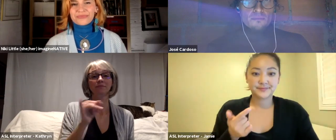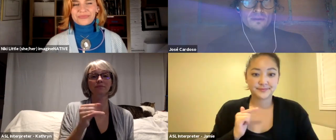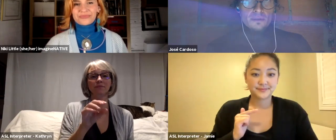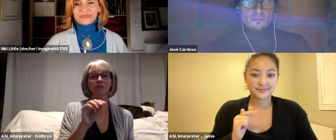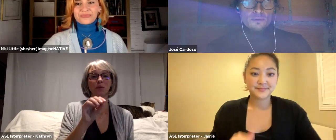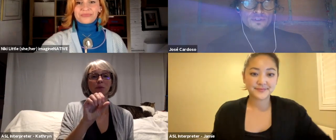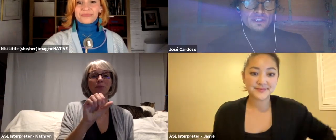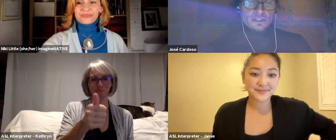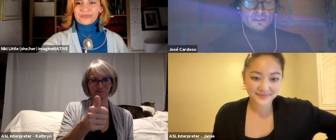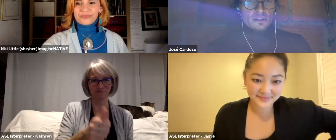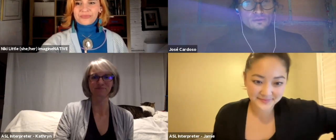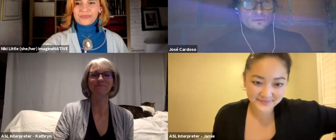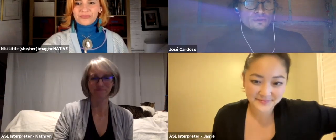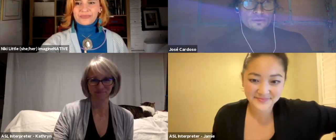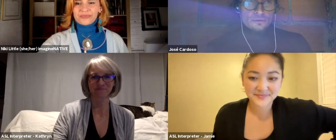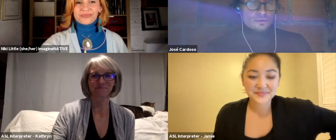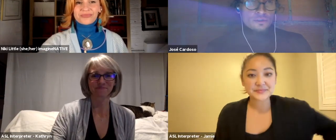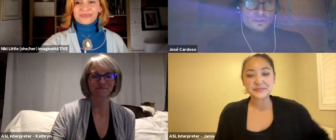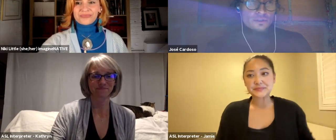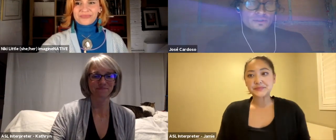I think maybe the most inner thing is to trust